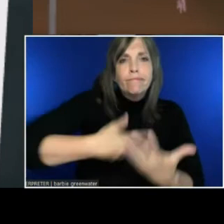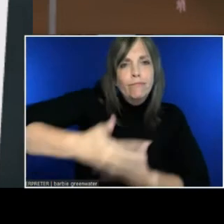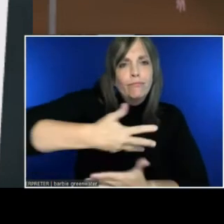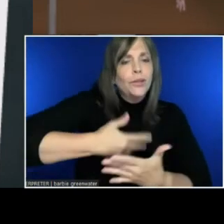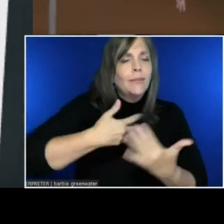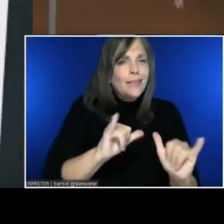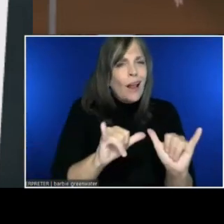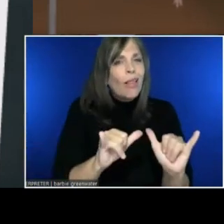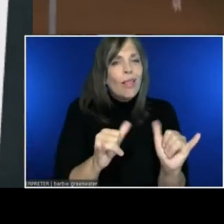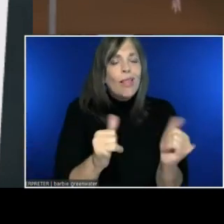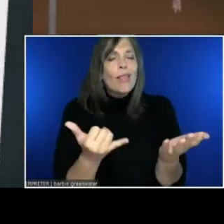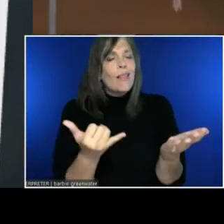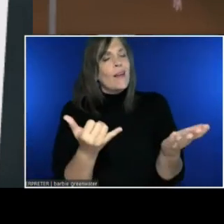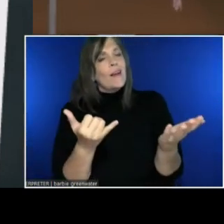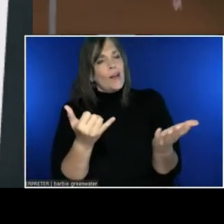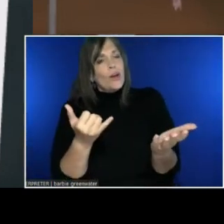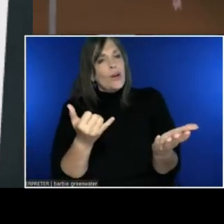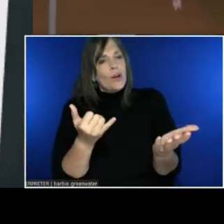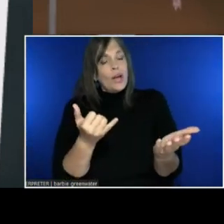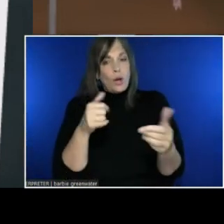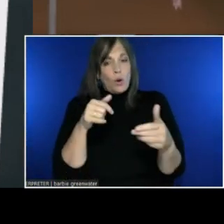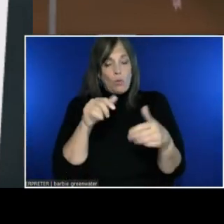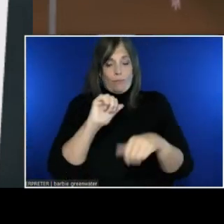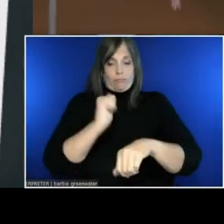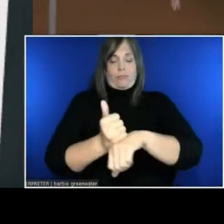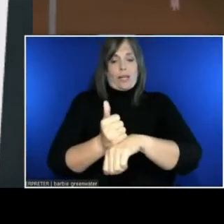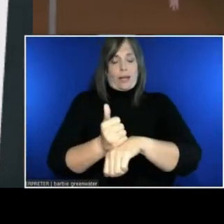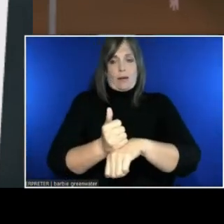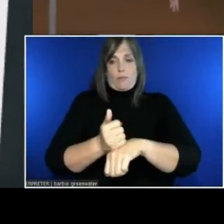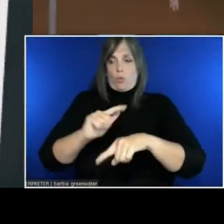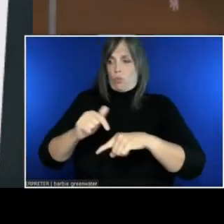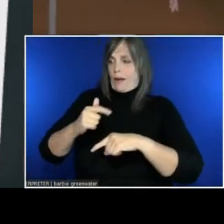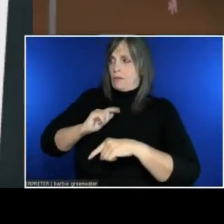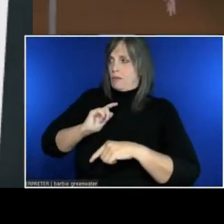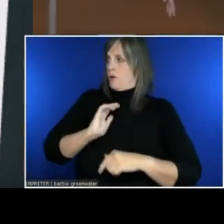These interactions were sorely lacking in our personal lives, for most of us.